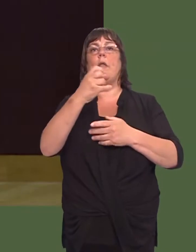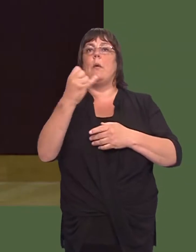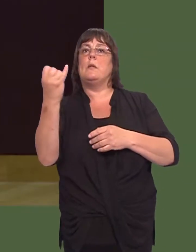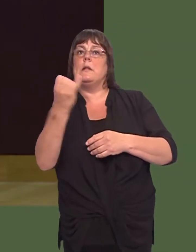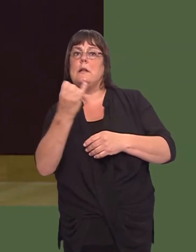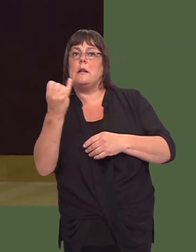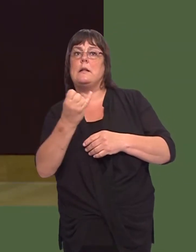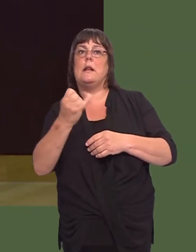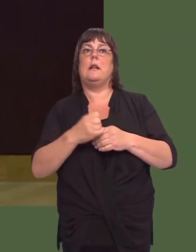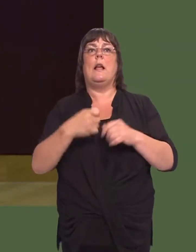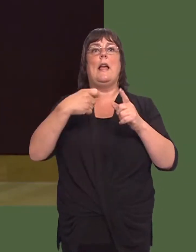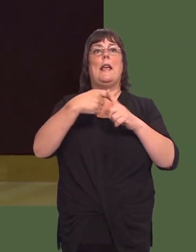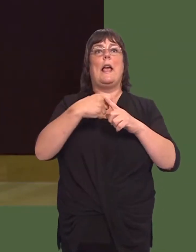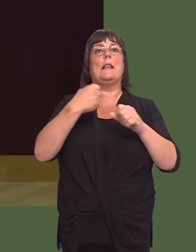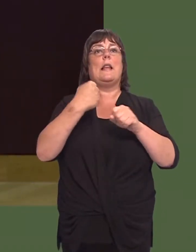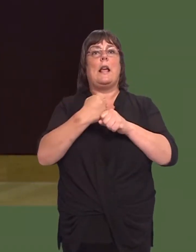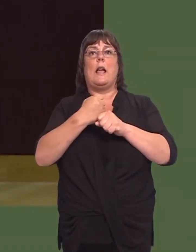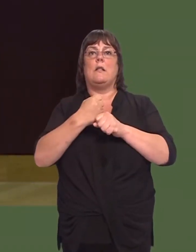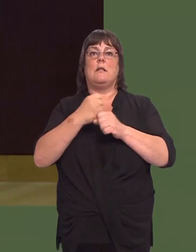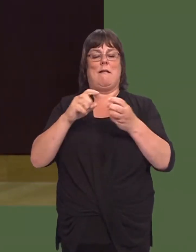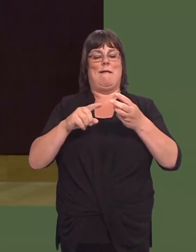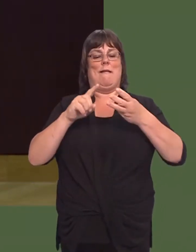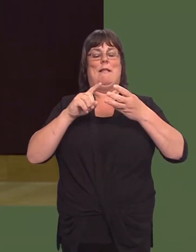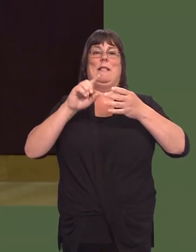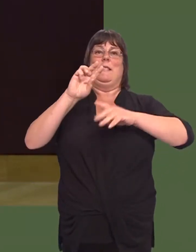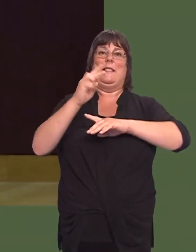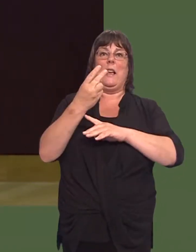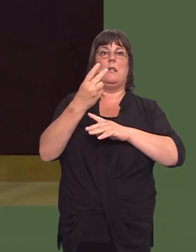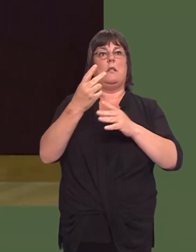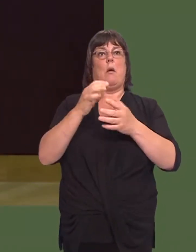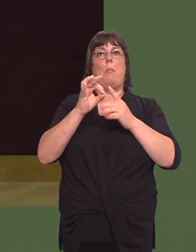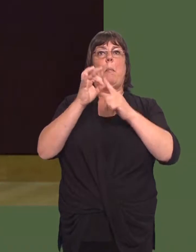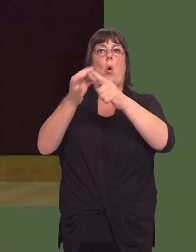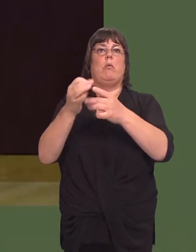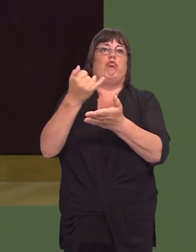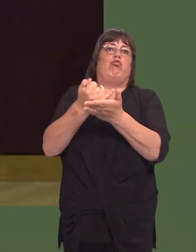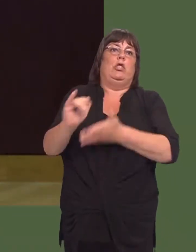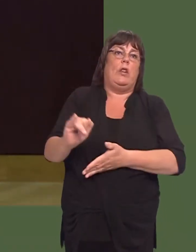In July 2016, Ken Skates rejected the second guarantee proposal, which then led to intensive